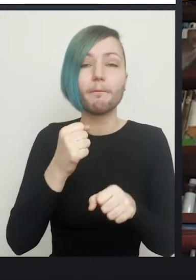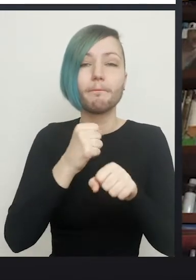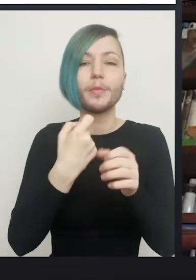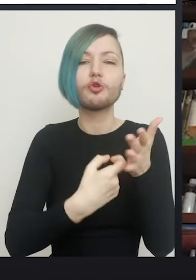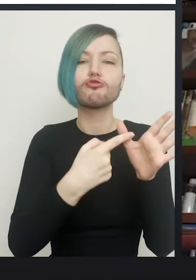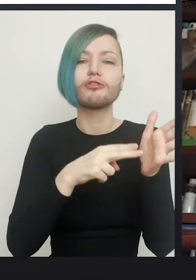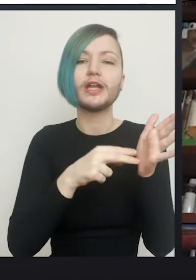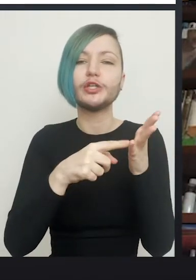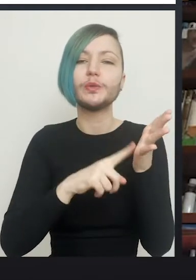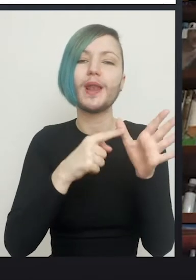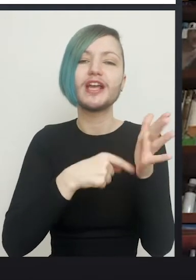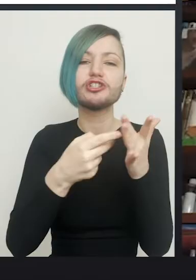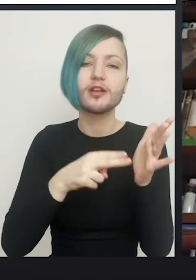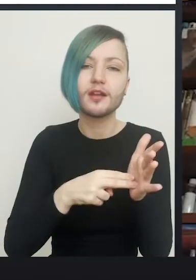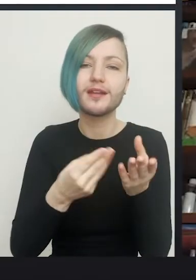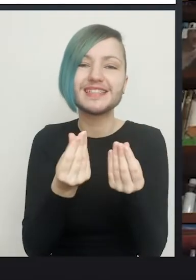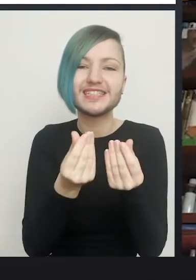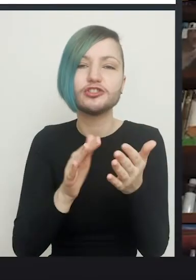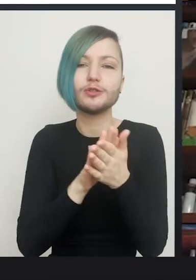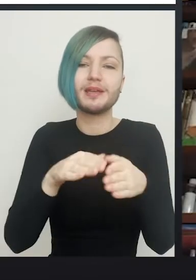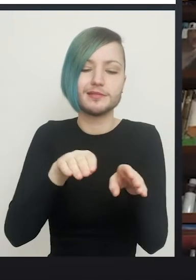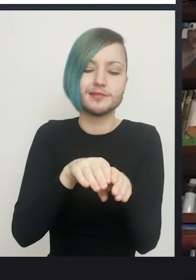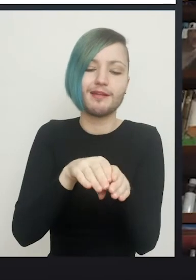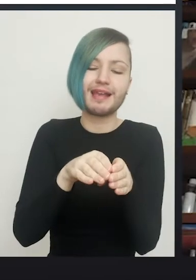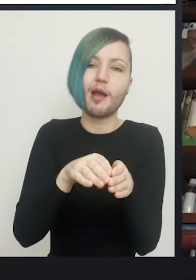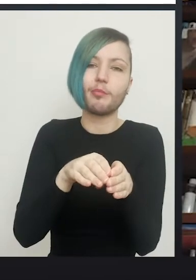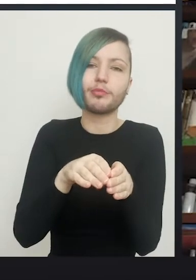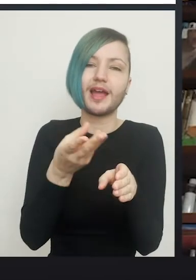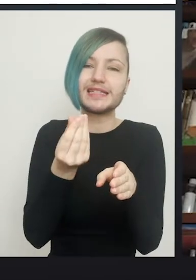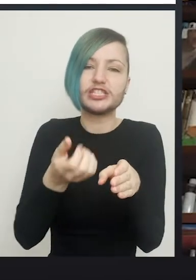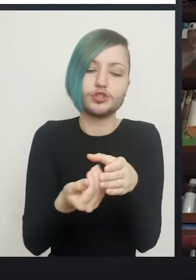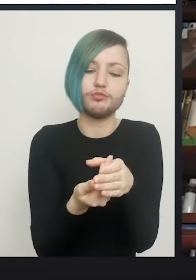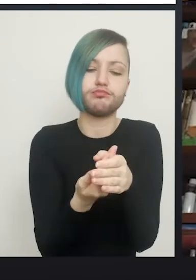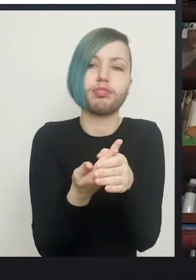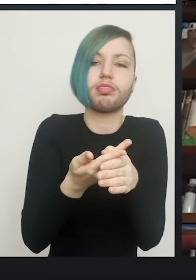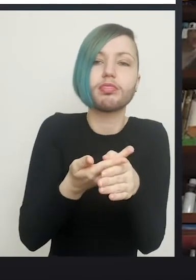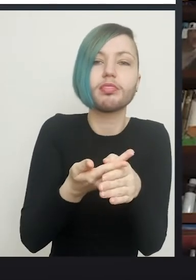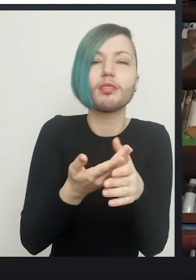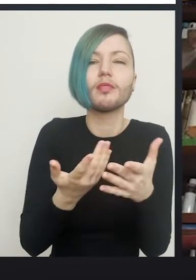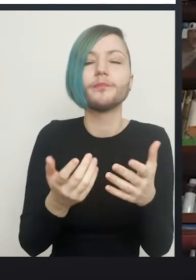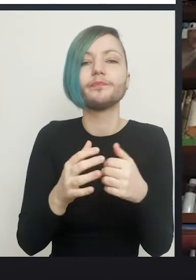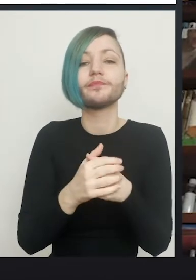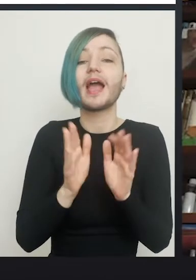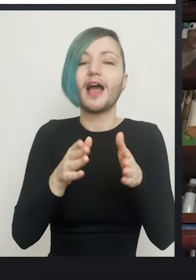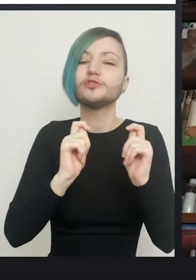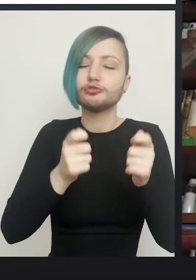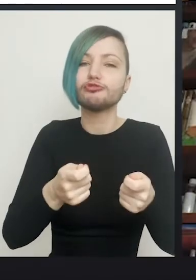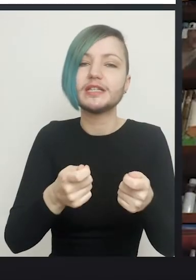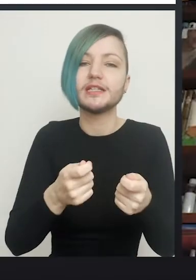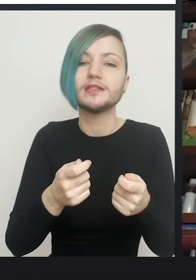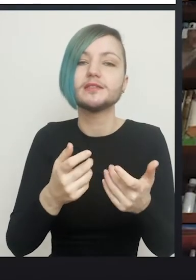there's been a small gap and the granulation tissue pouts through. Which we need to treat. Because otherwise it doesn't heal up and they'll have this discharge forever.